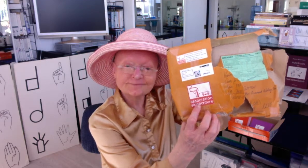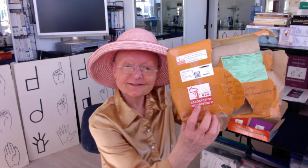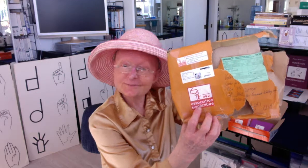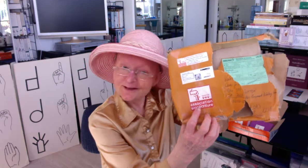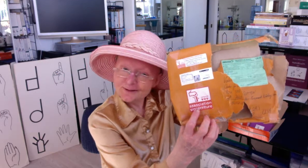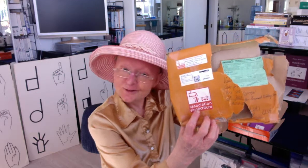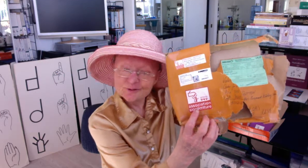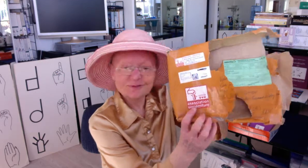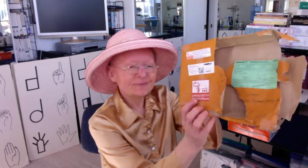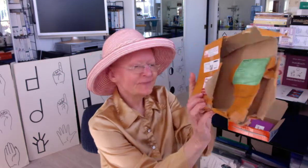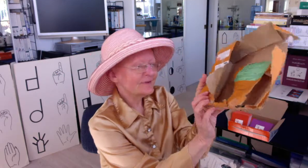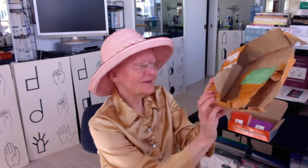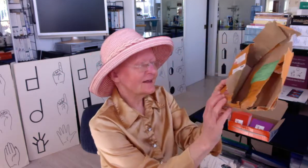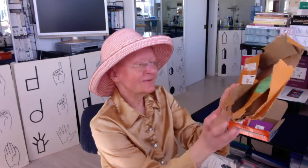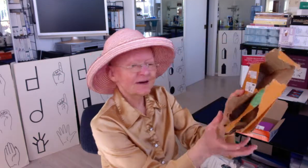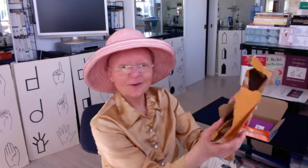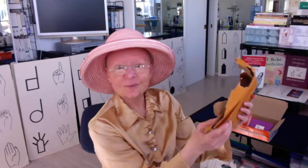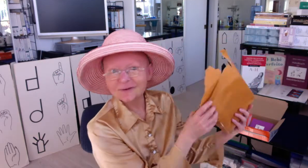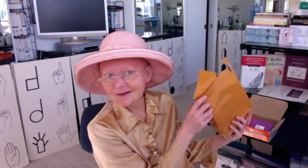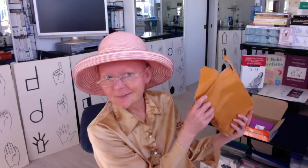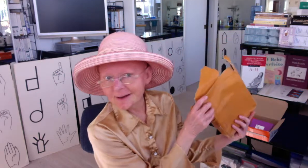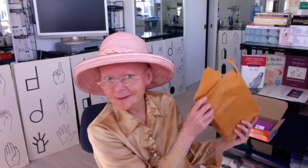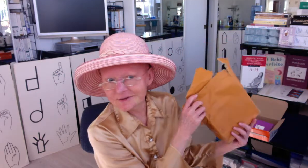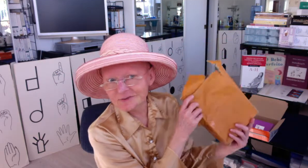Thank you. Then when I opened it up, I got so excited.